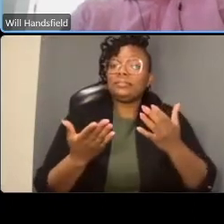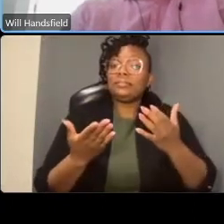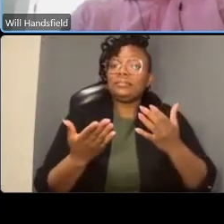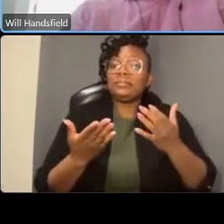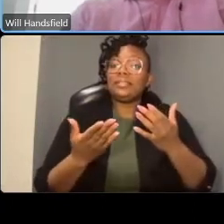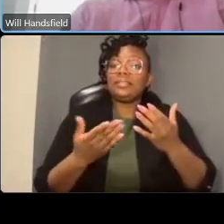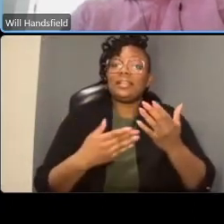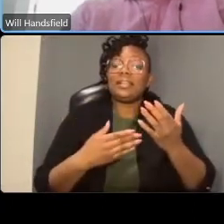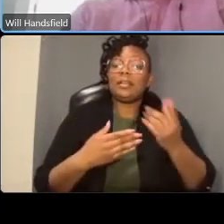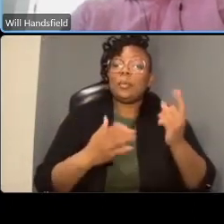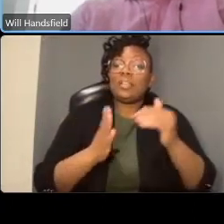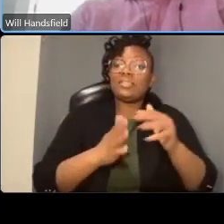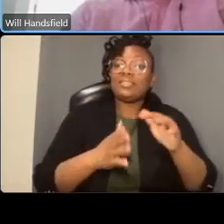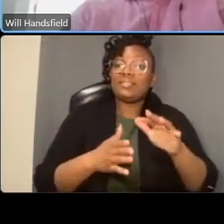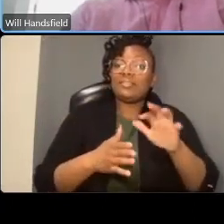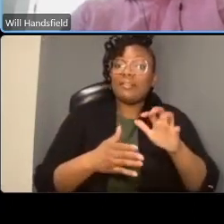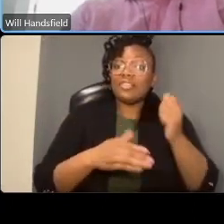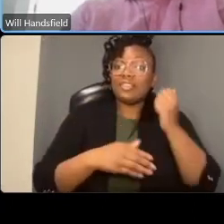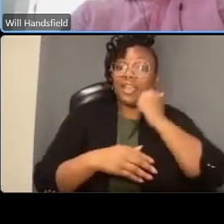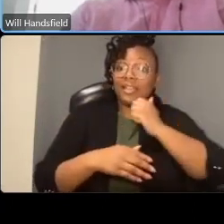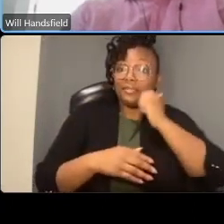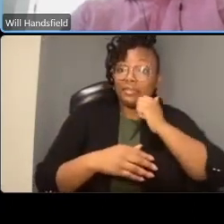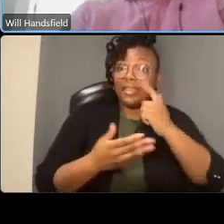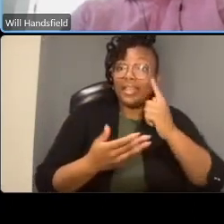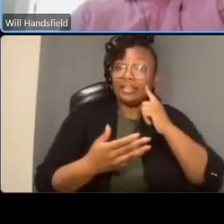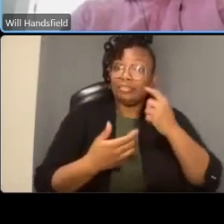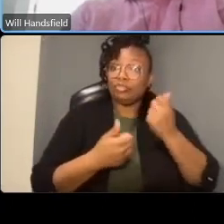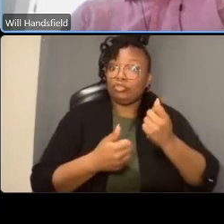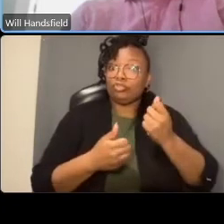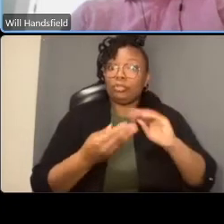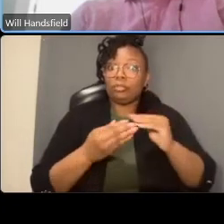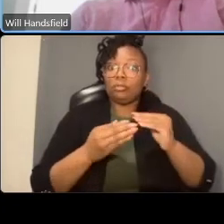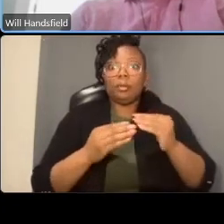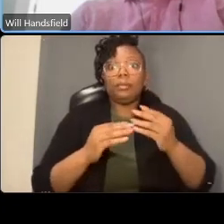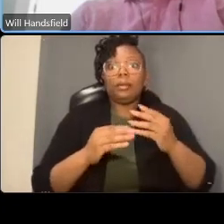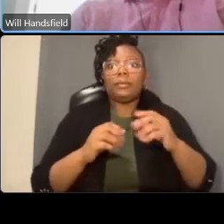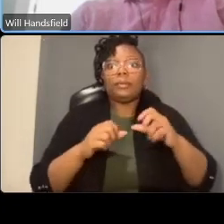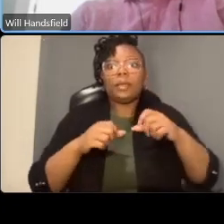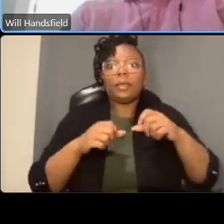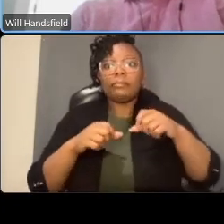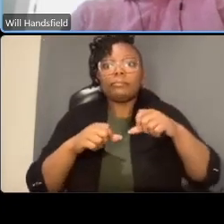um again that's that was in a quarter that um was even narrower than connecticut avenue and